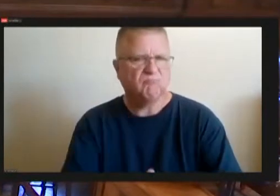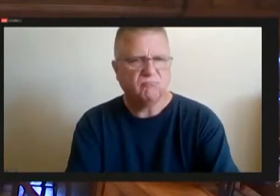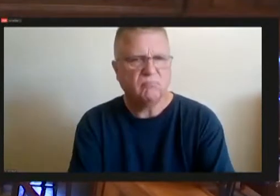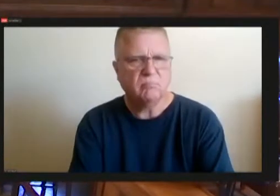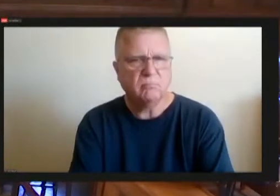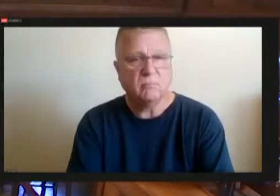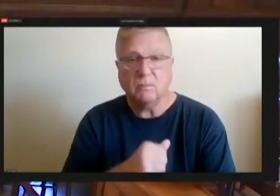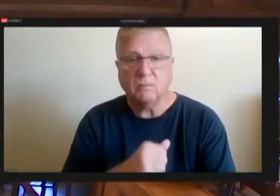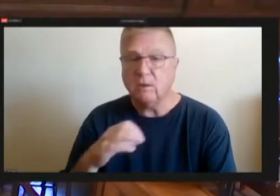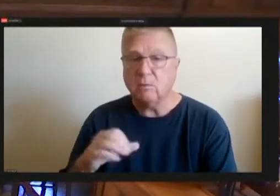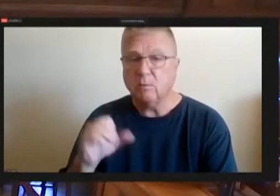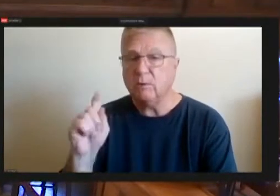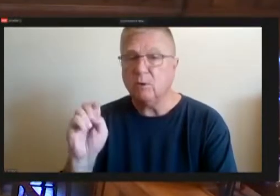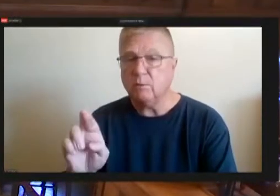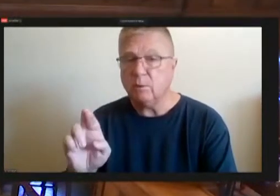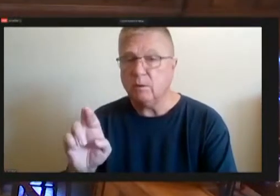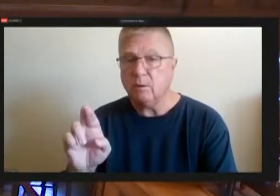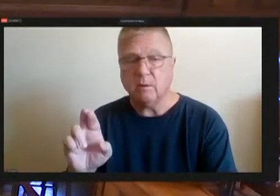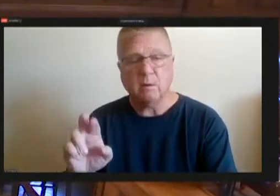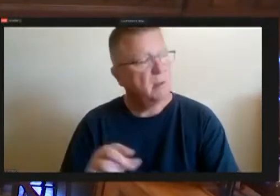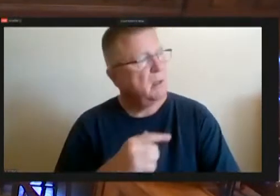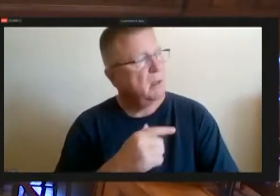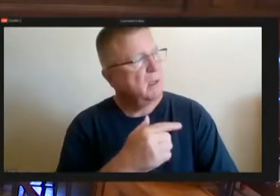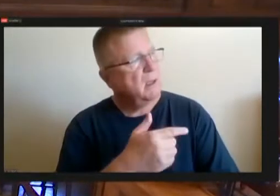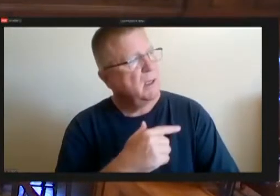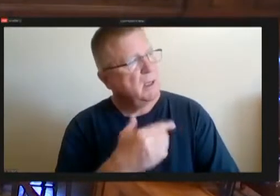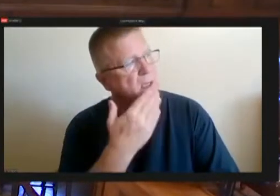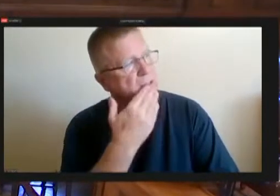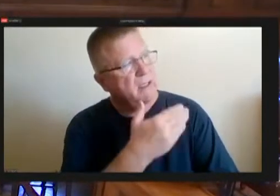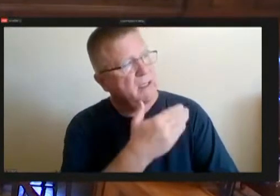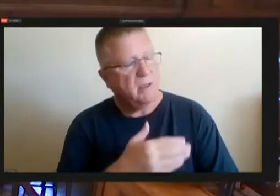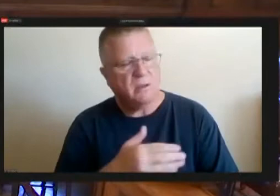Thank you. So I have spoken with Reverend Burgess about this.